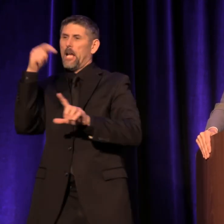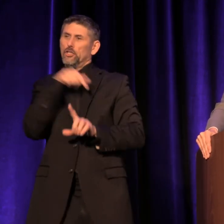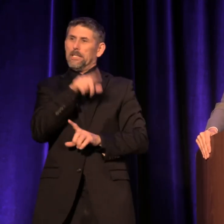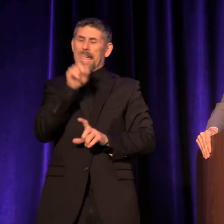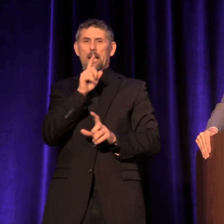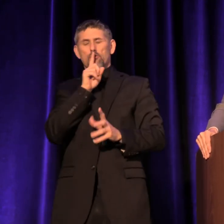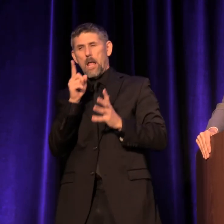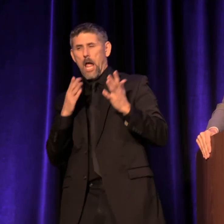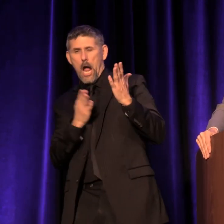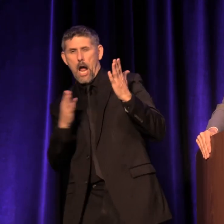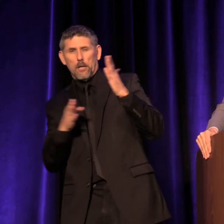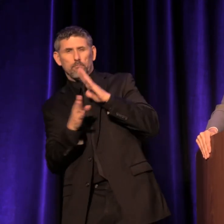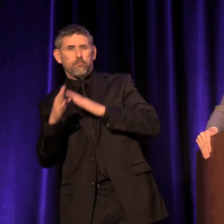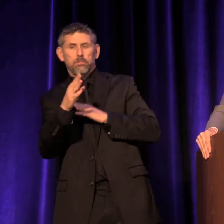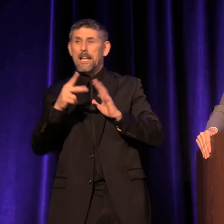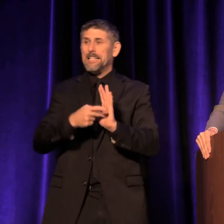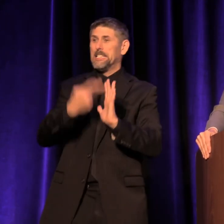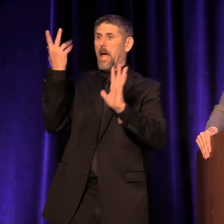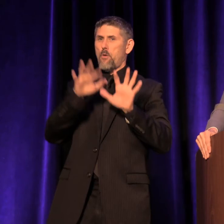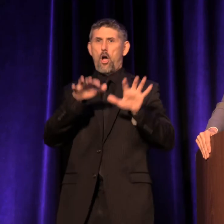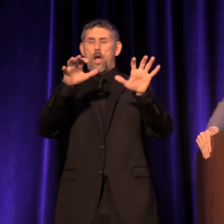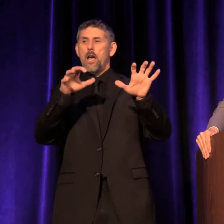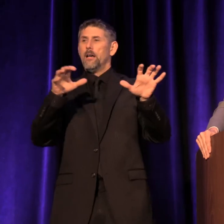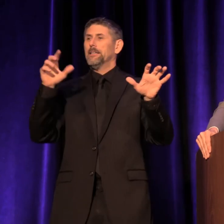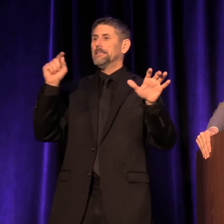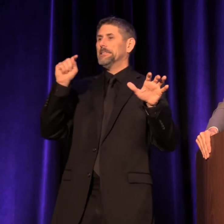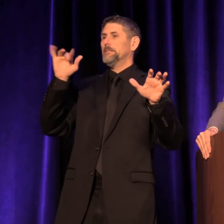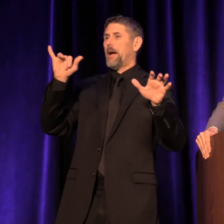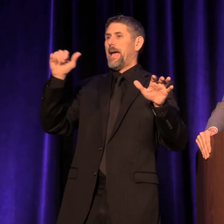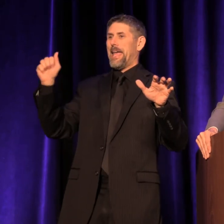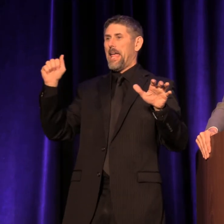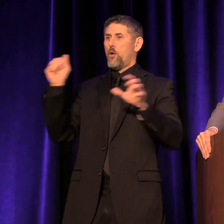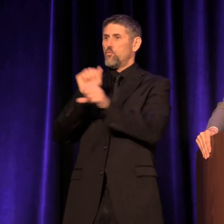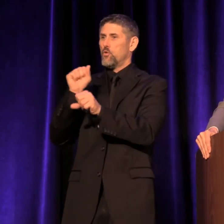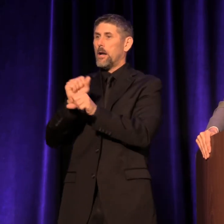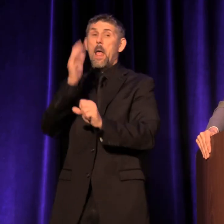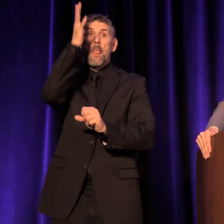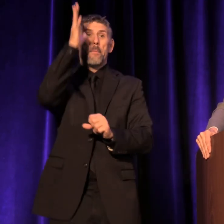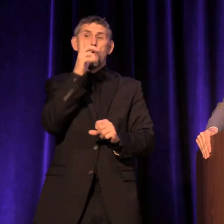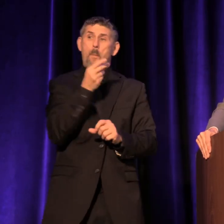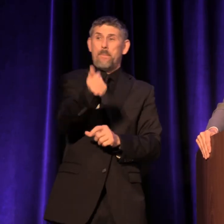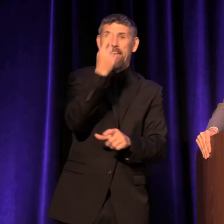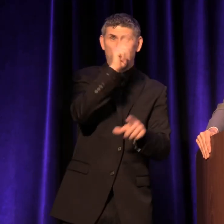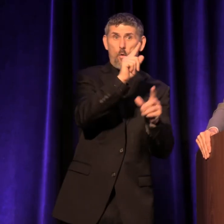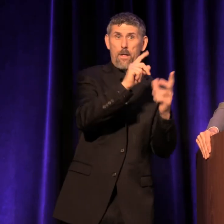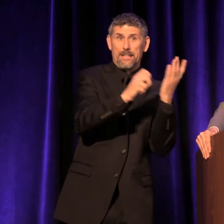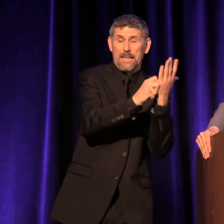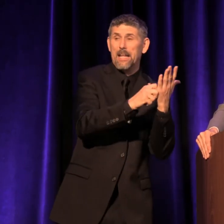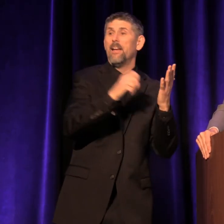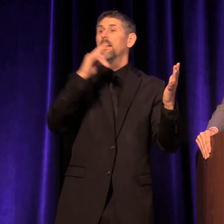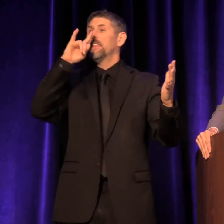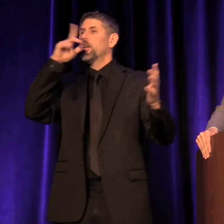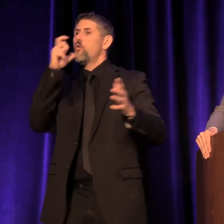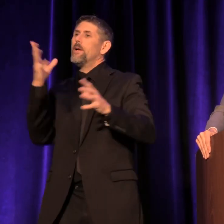the complicated double audience of TYA work. The parents who pay for the tickets and the kids who go on the ride.